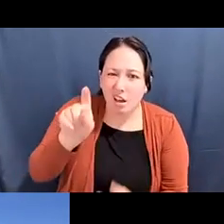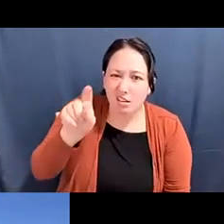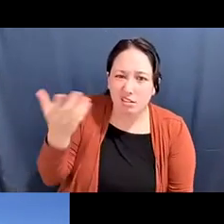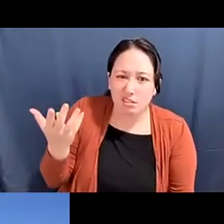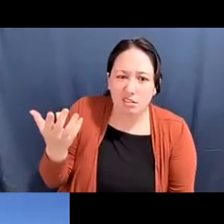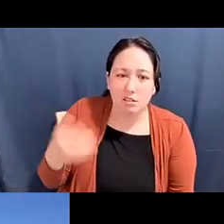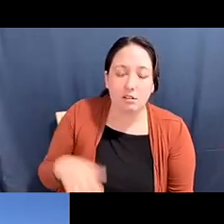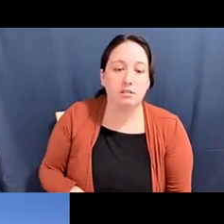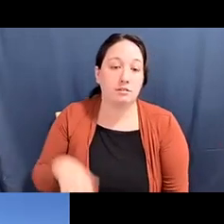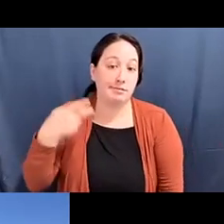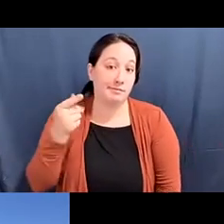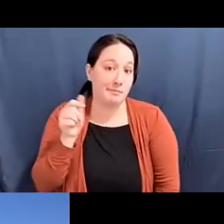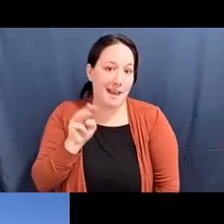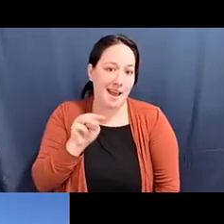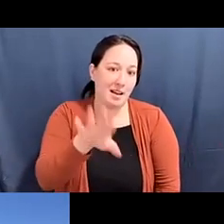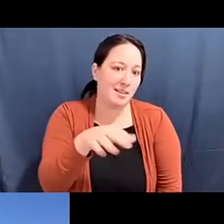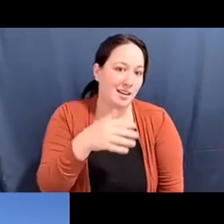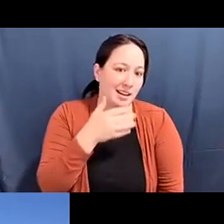pam tau lee: this... I hope this doesn't seem a little bit too random but